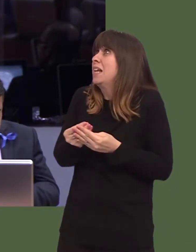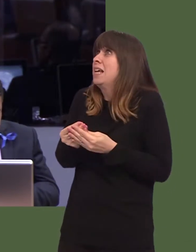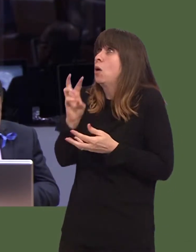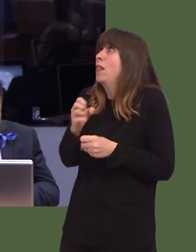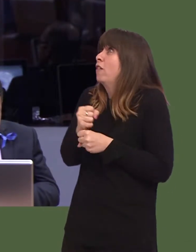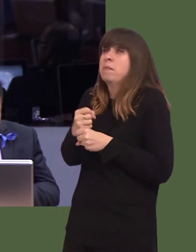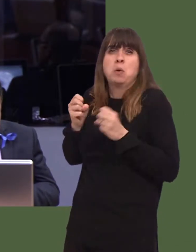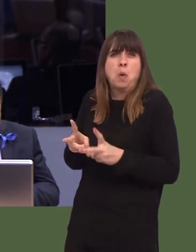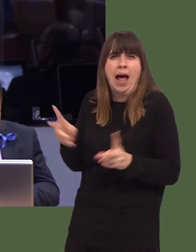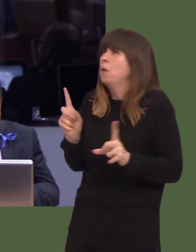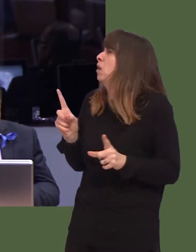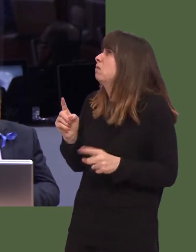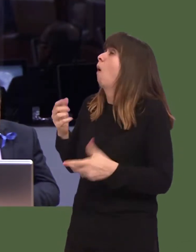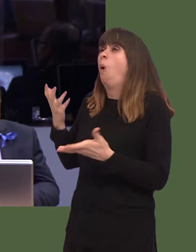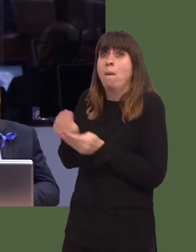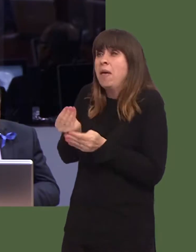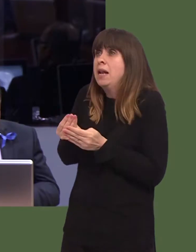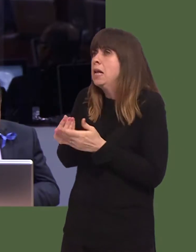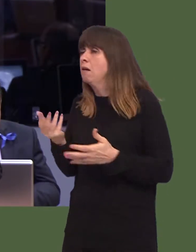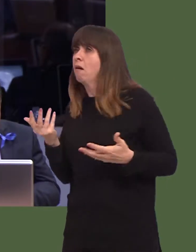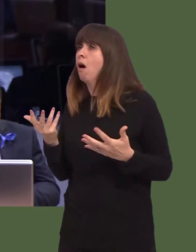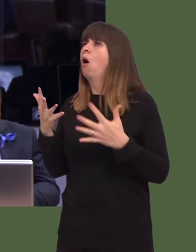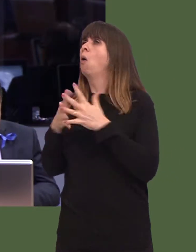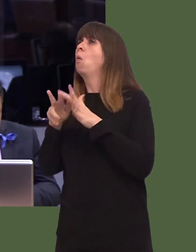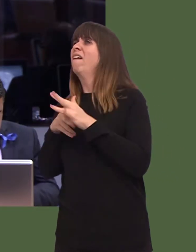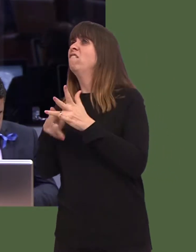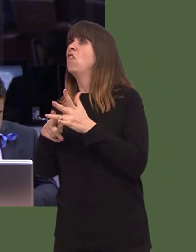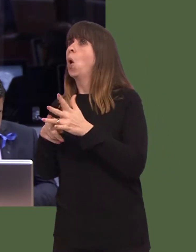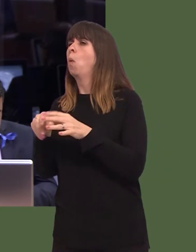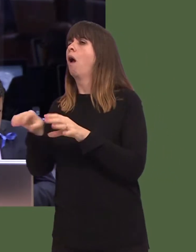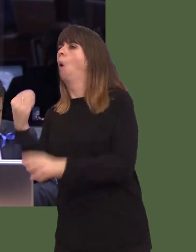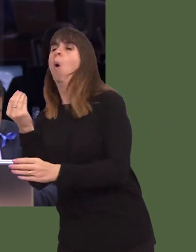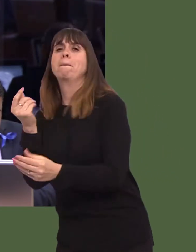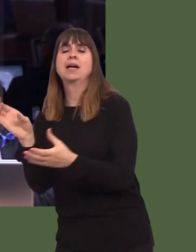the back of the Welsh European Funding Officeís sofa, they announce a new fund, and itís